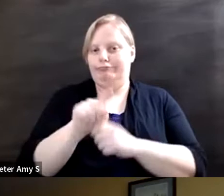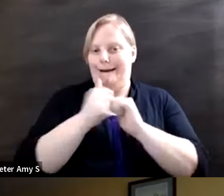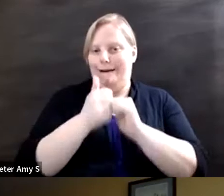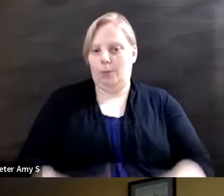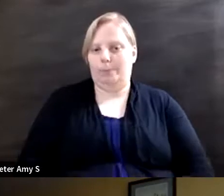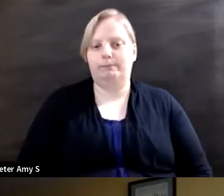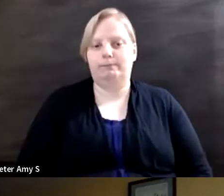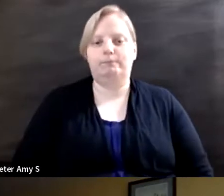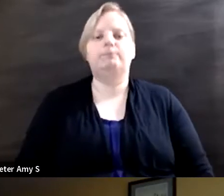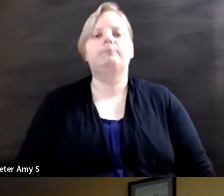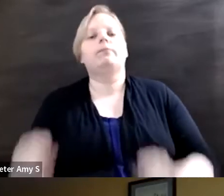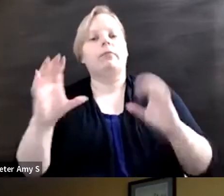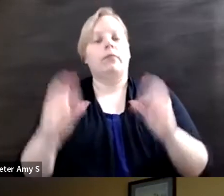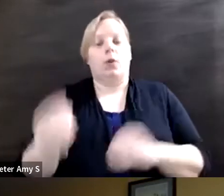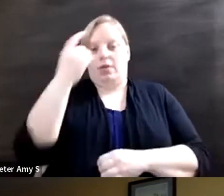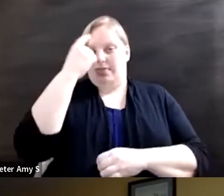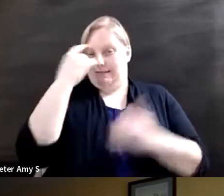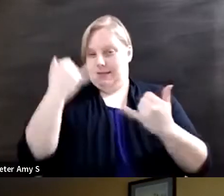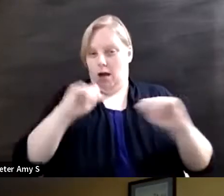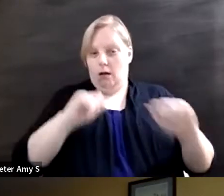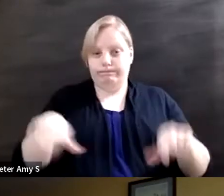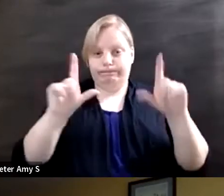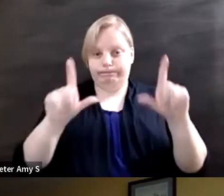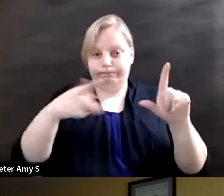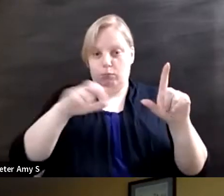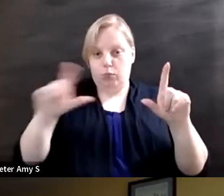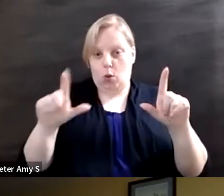so i believe you can now see a pop-up box if you're on the zoom